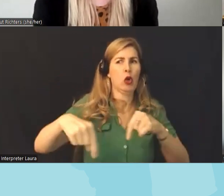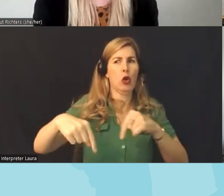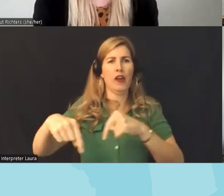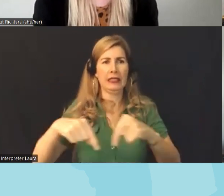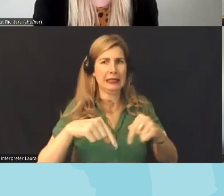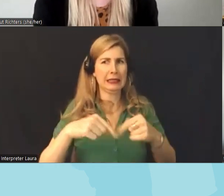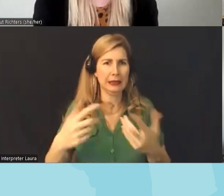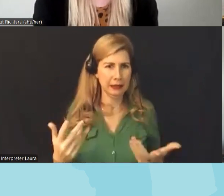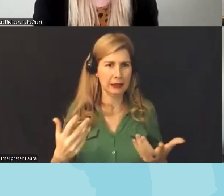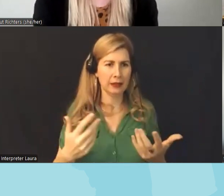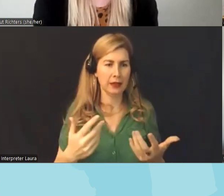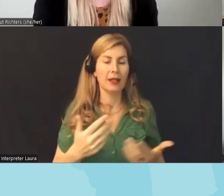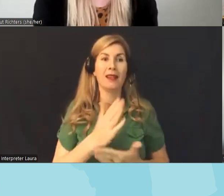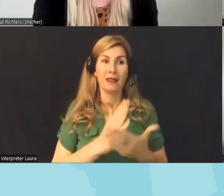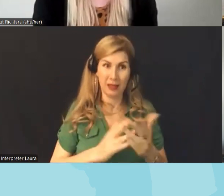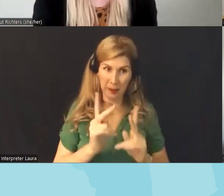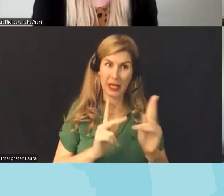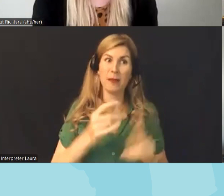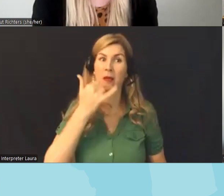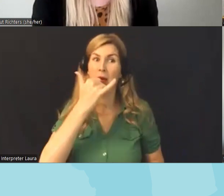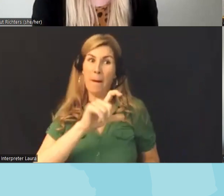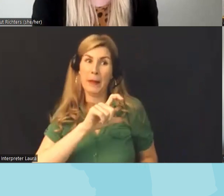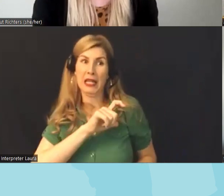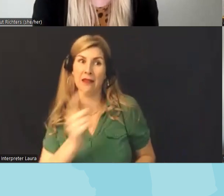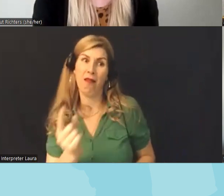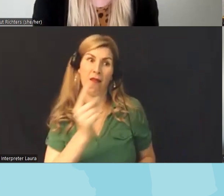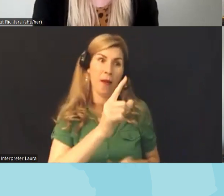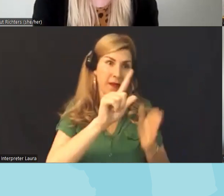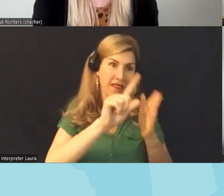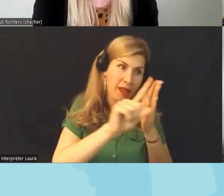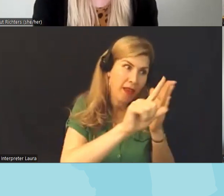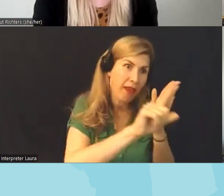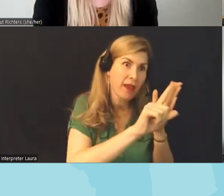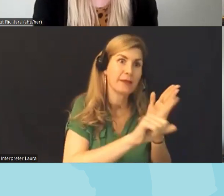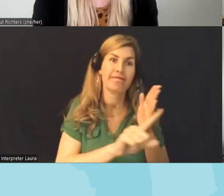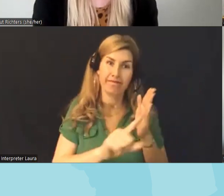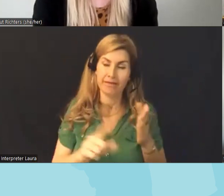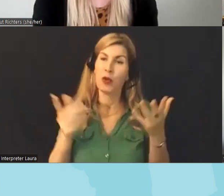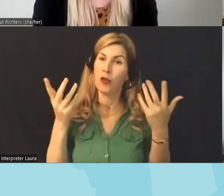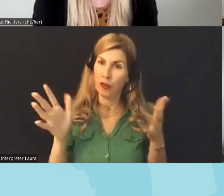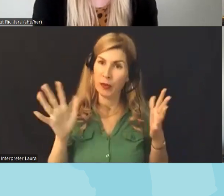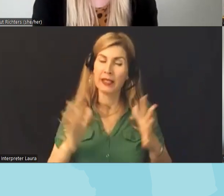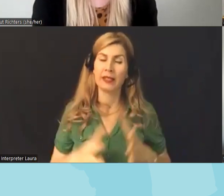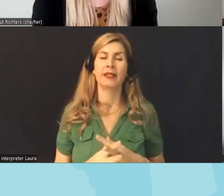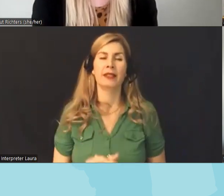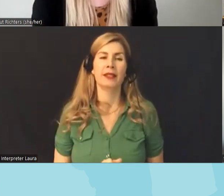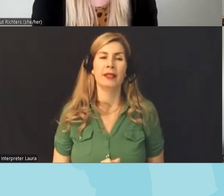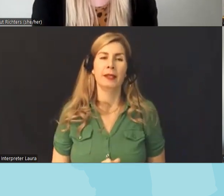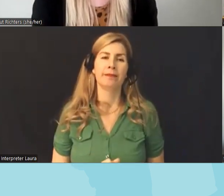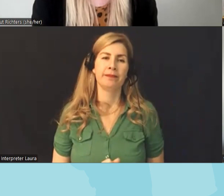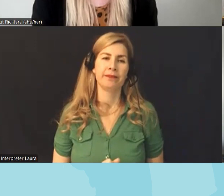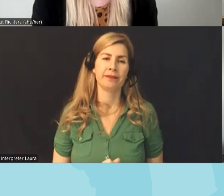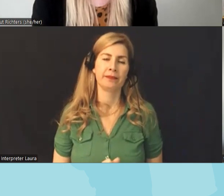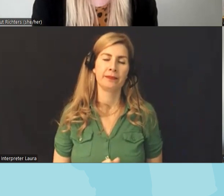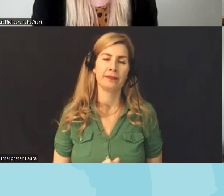had the police called on them the police have come out to investigate uh so the uh the people